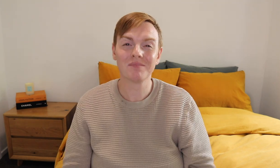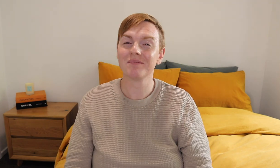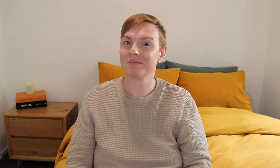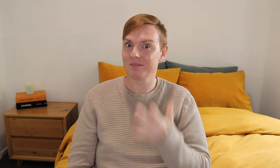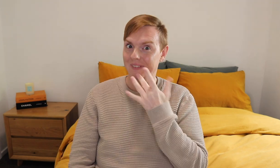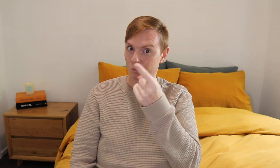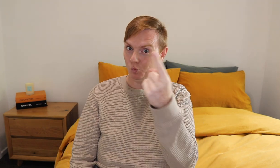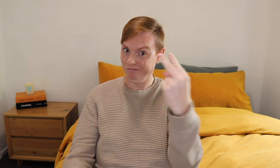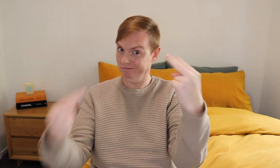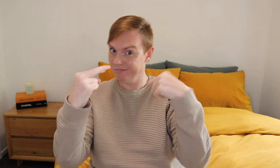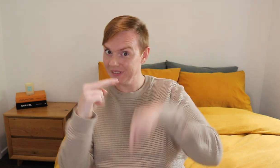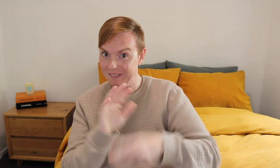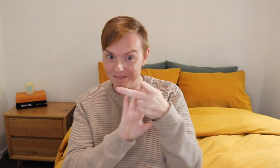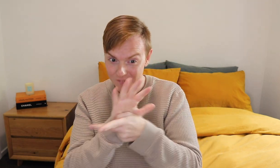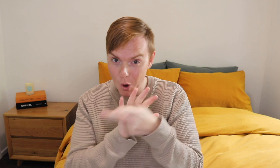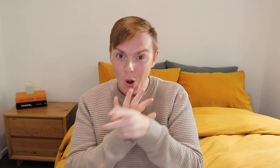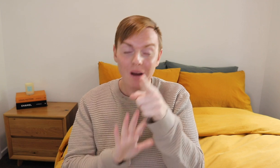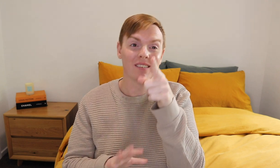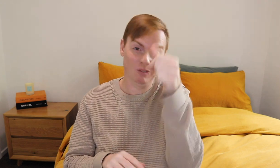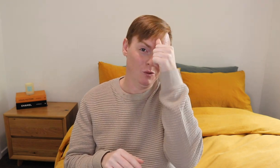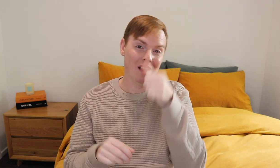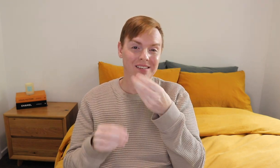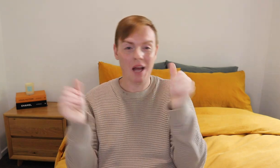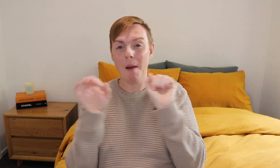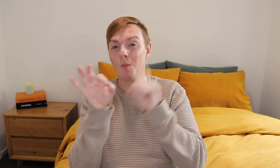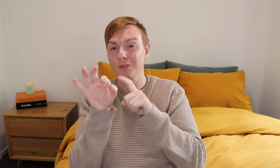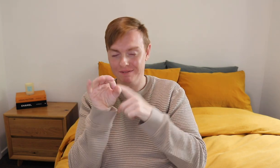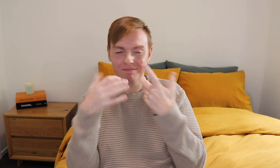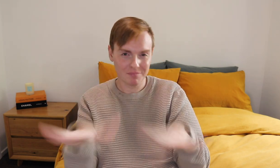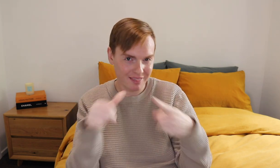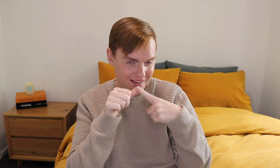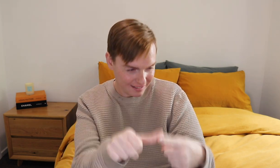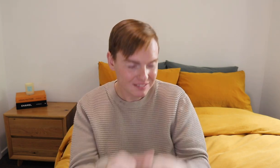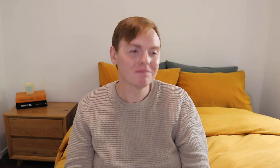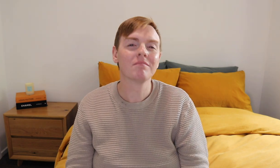If you are watching, some of your questions are being answered in this video,